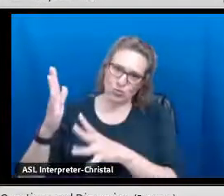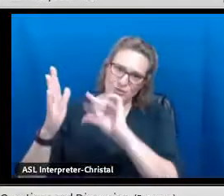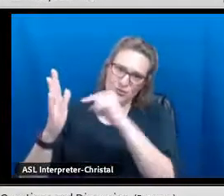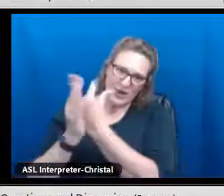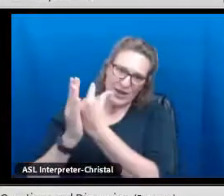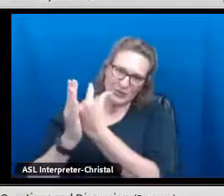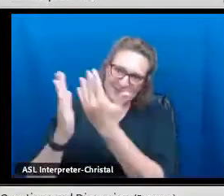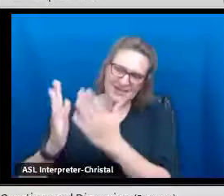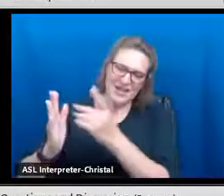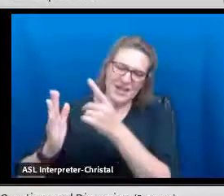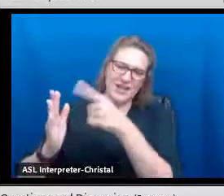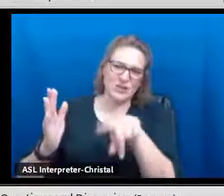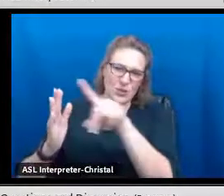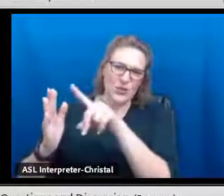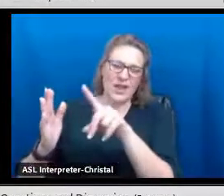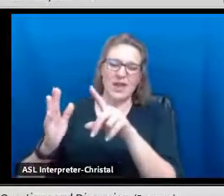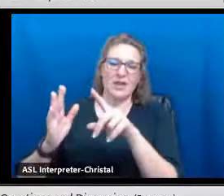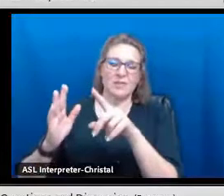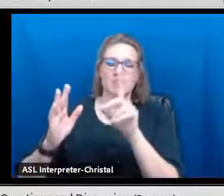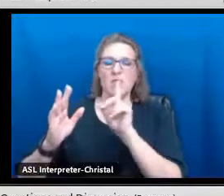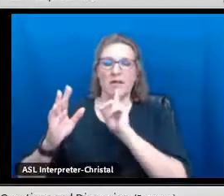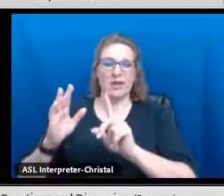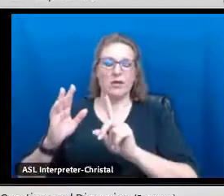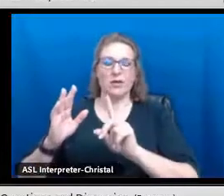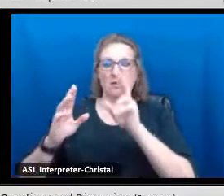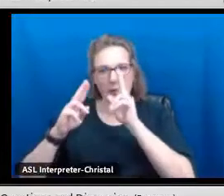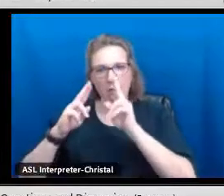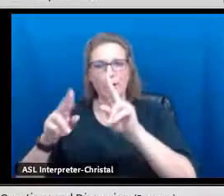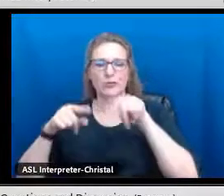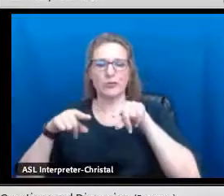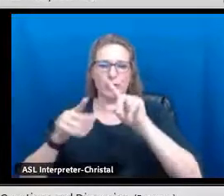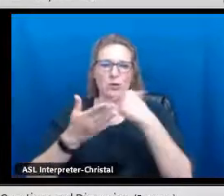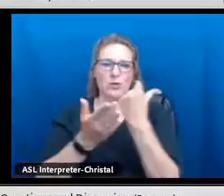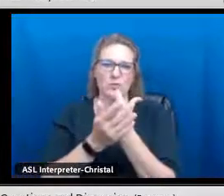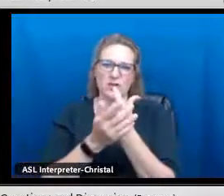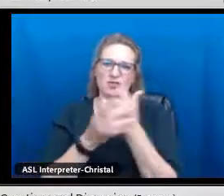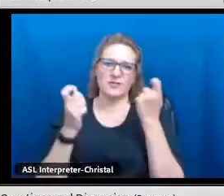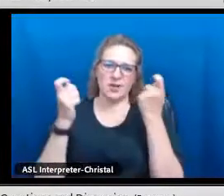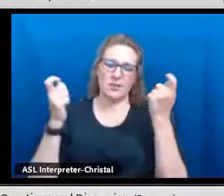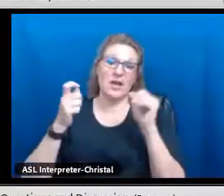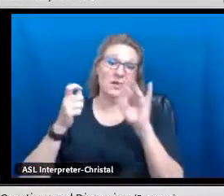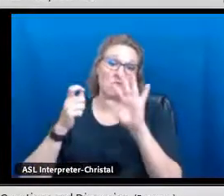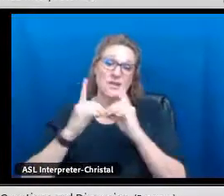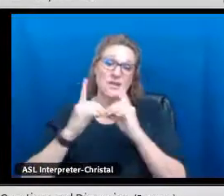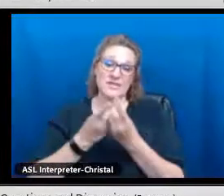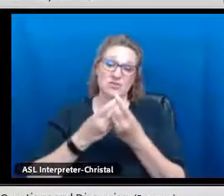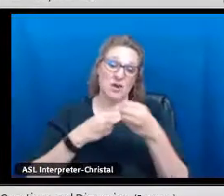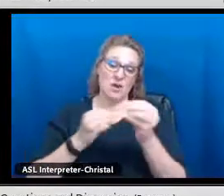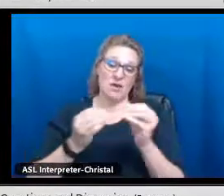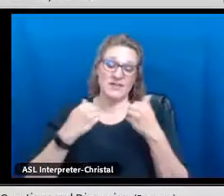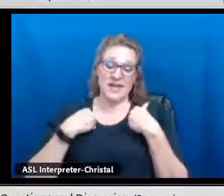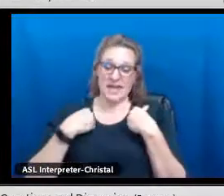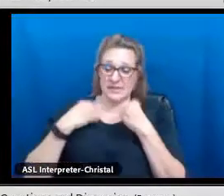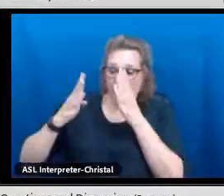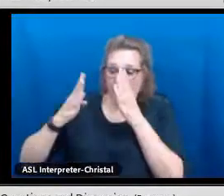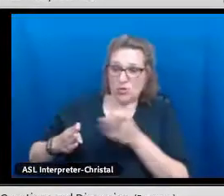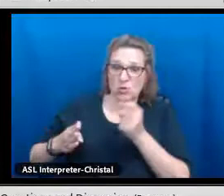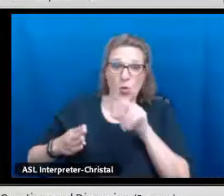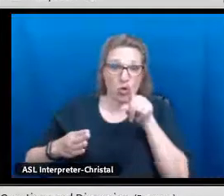We actually do a lot of regalia to really honor students and our graduates so that they